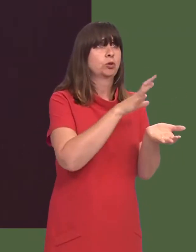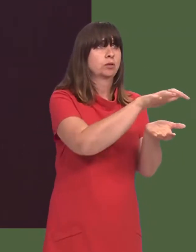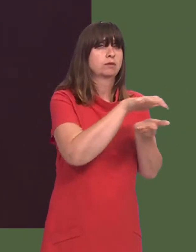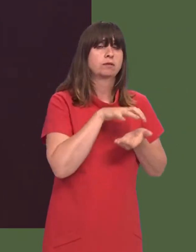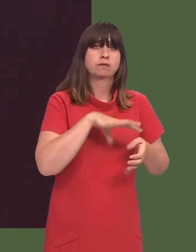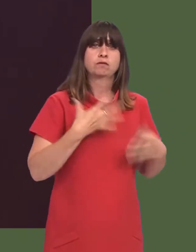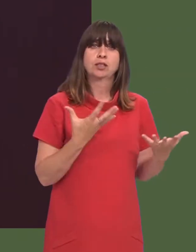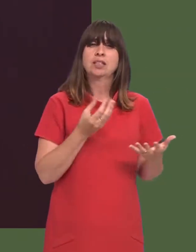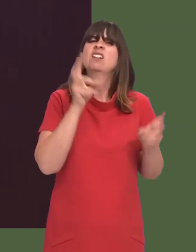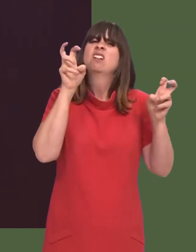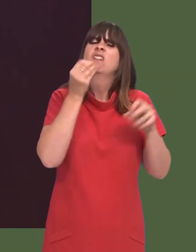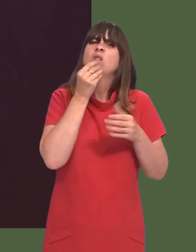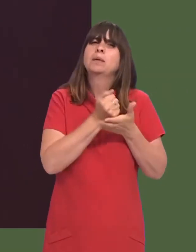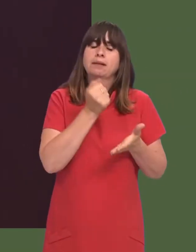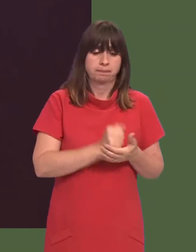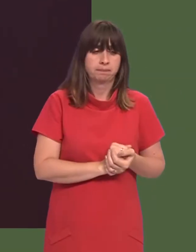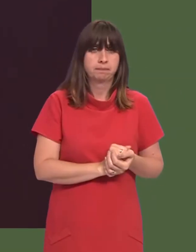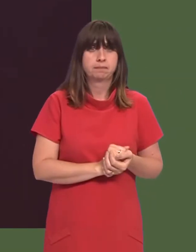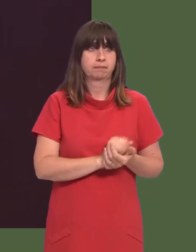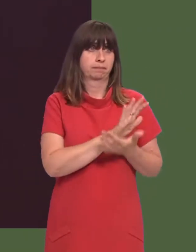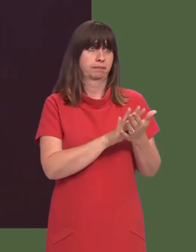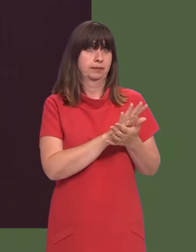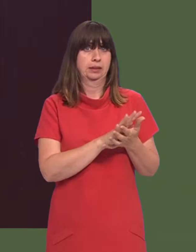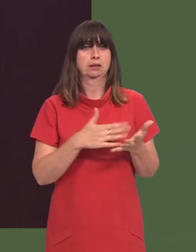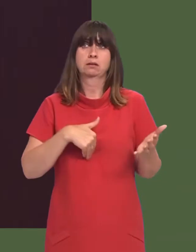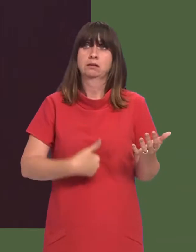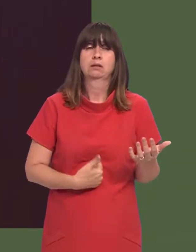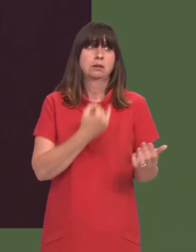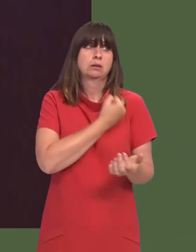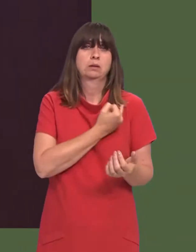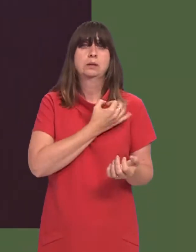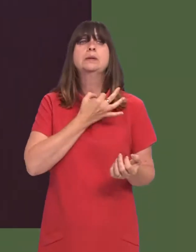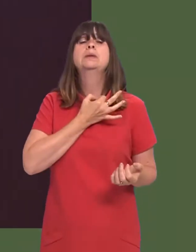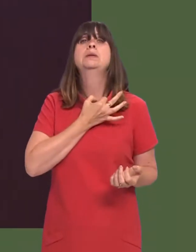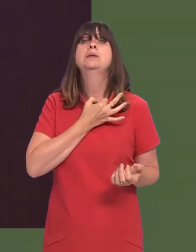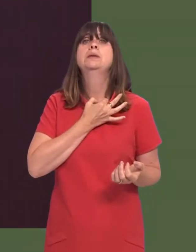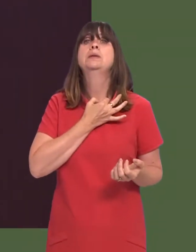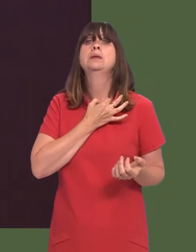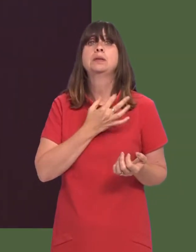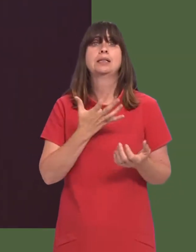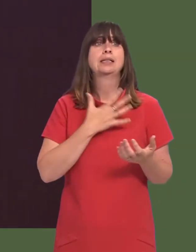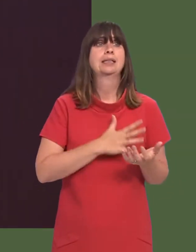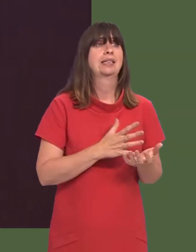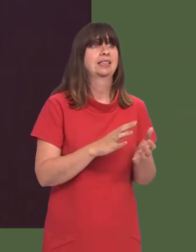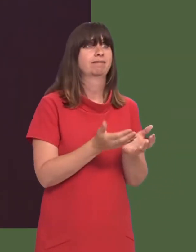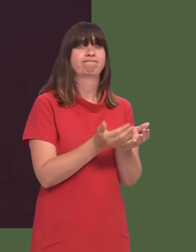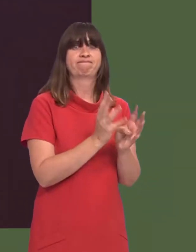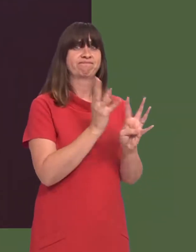suggesting that, even compared to the low-income population, lone parents and their children are particularly vulnerable to needing food banks.í